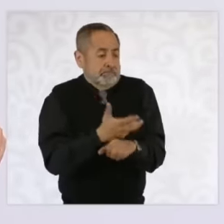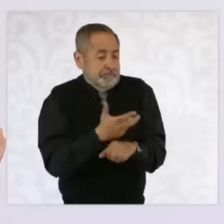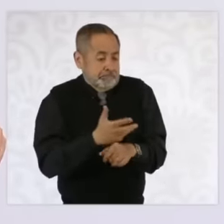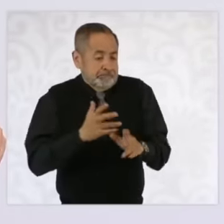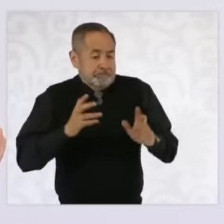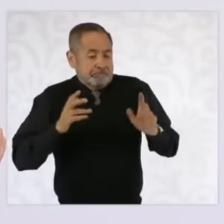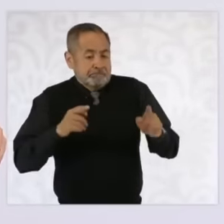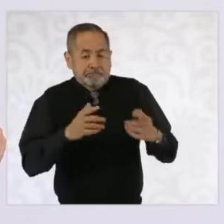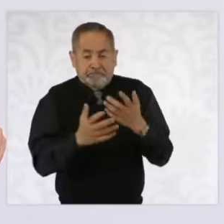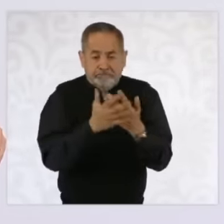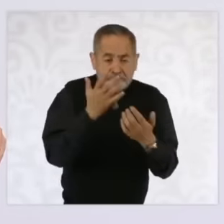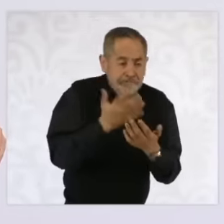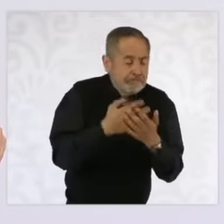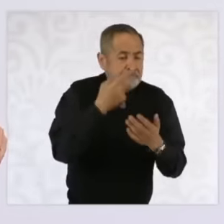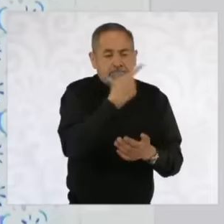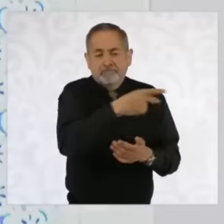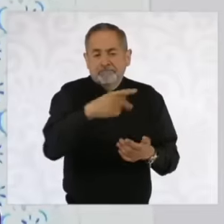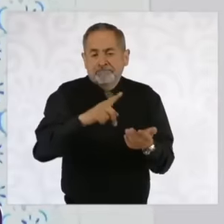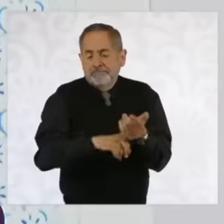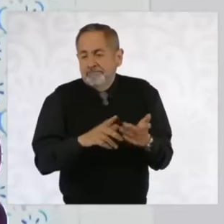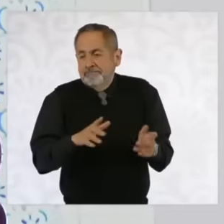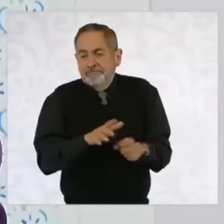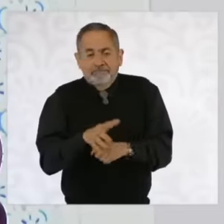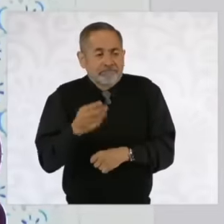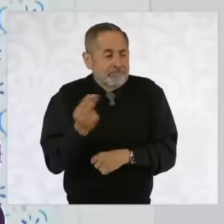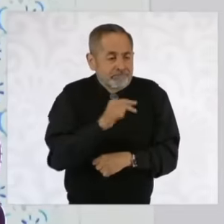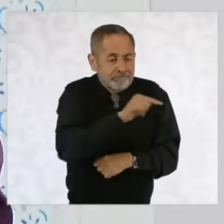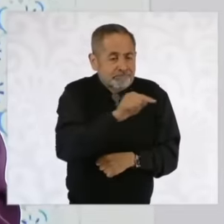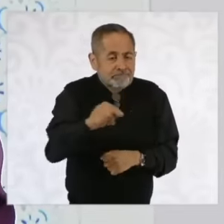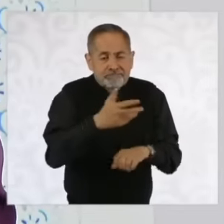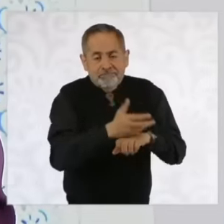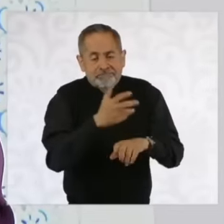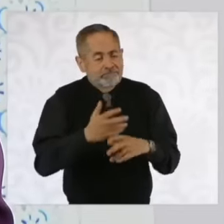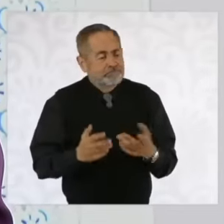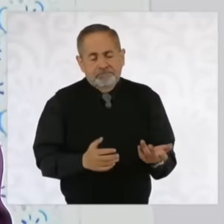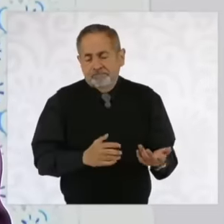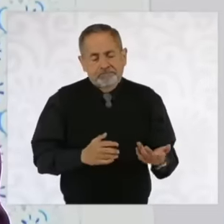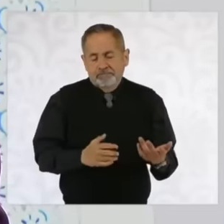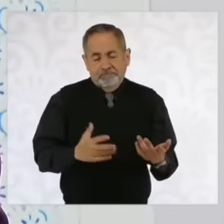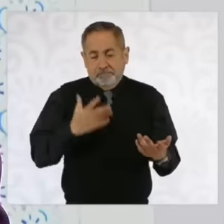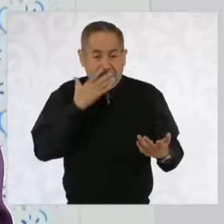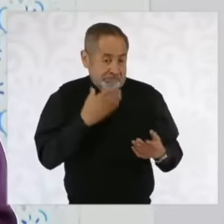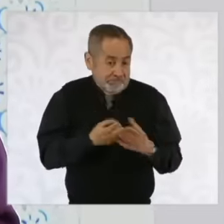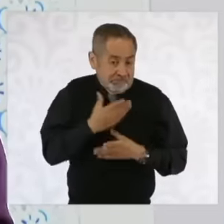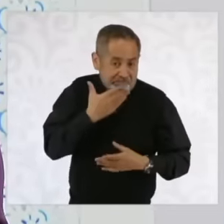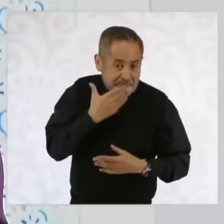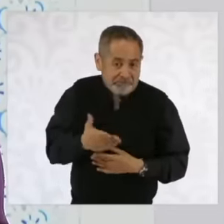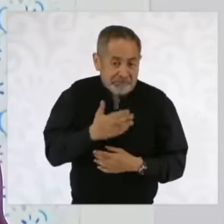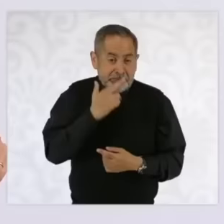labor and other needs in the United States It is not necessarily the best option,